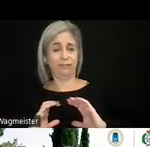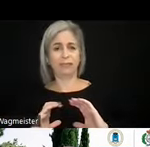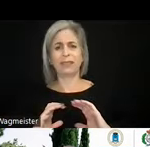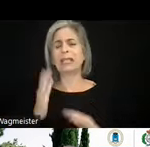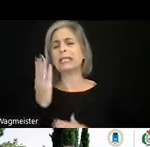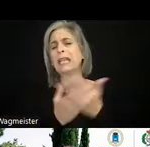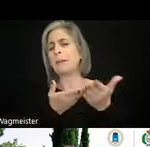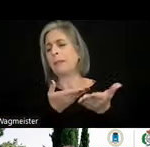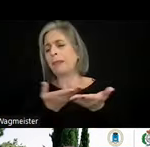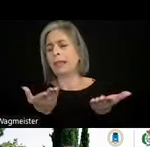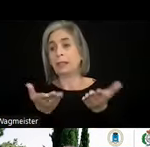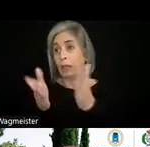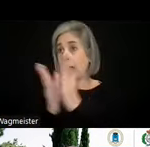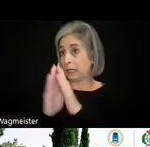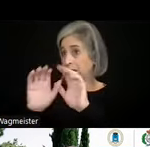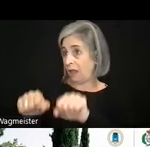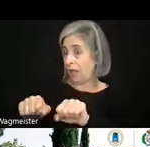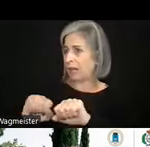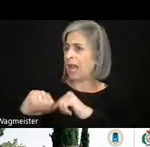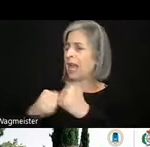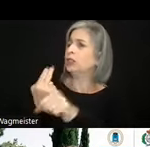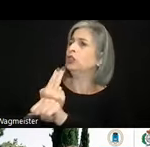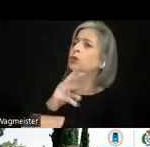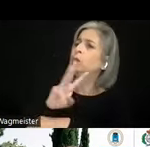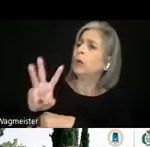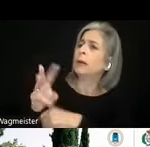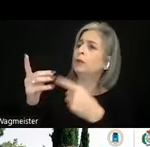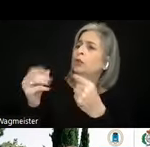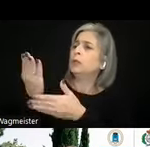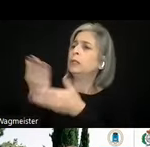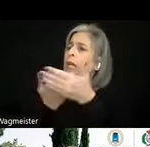things you can ask them is how to use the web to do some of the services the city provides for you.